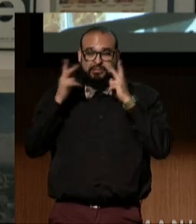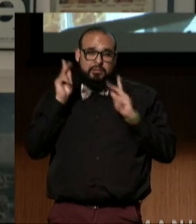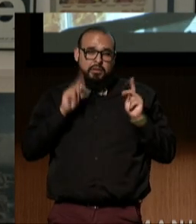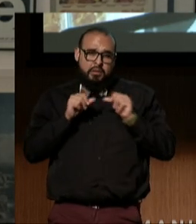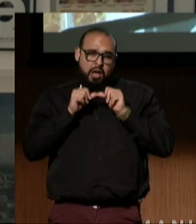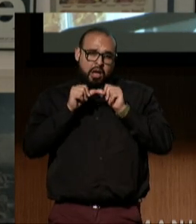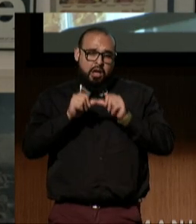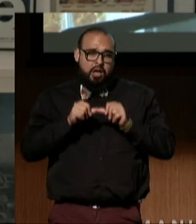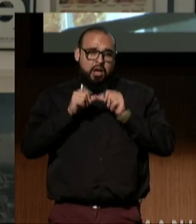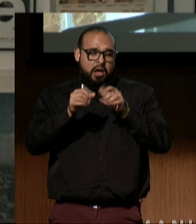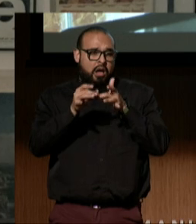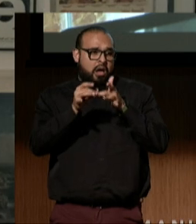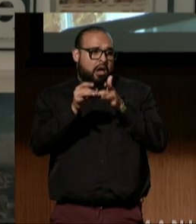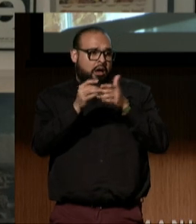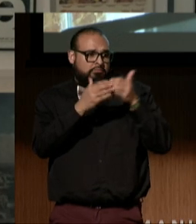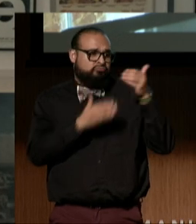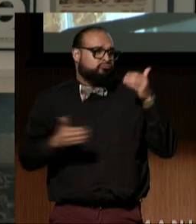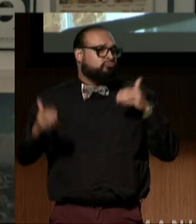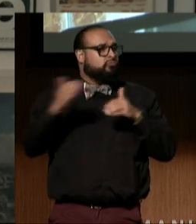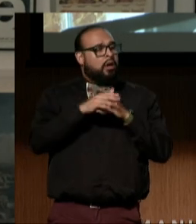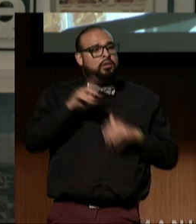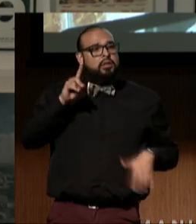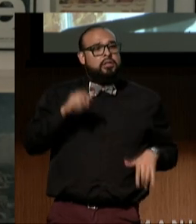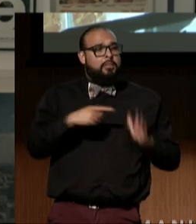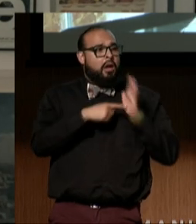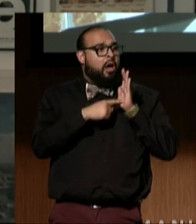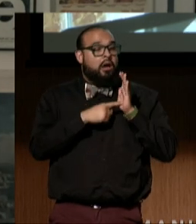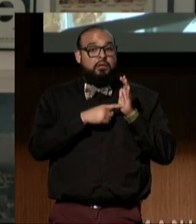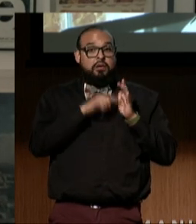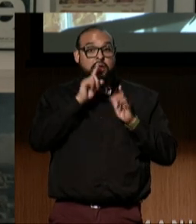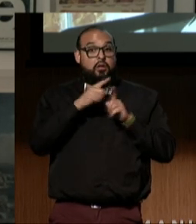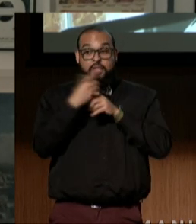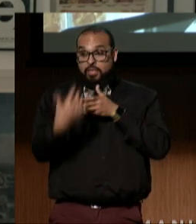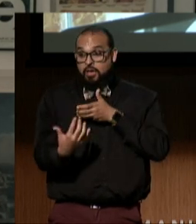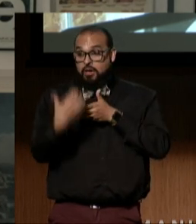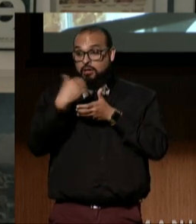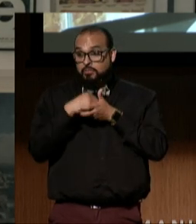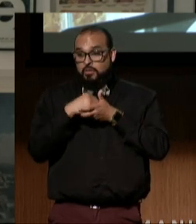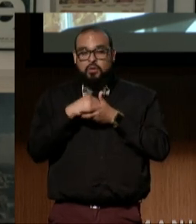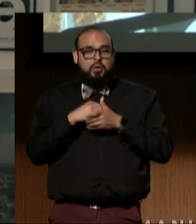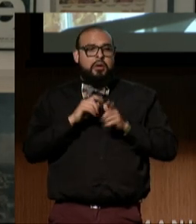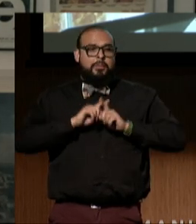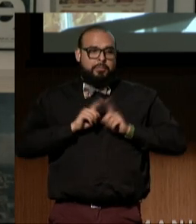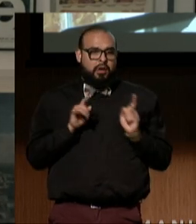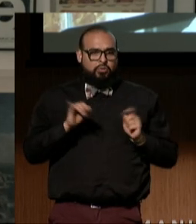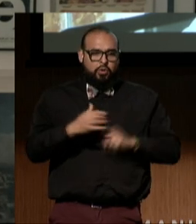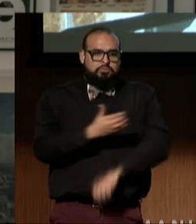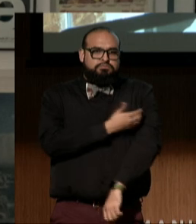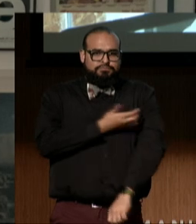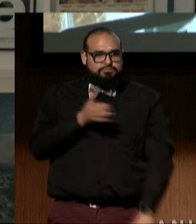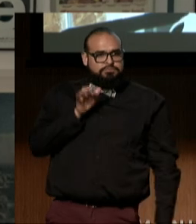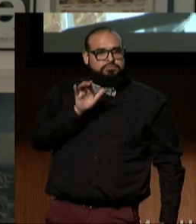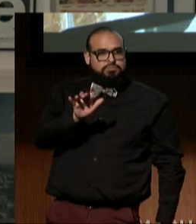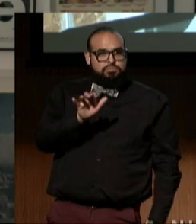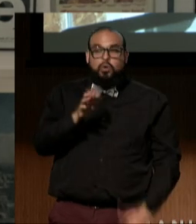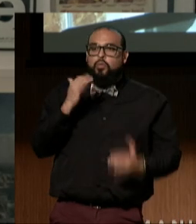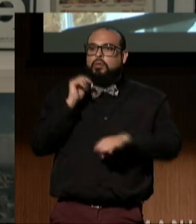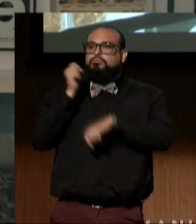to ensure that disability representation is not only inclusive but also empowering. We want to set a standard for the industry